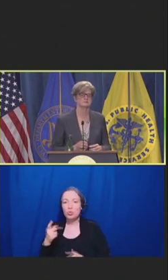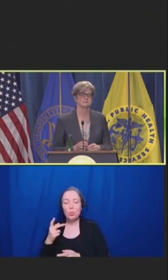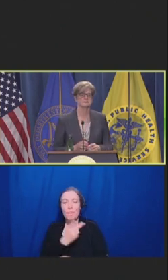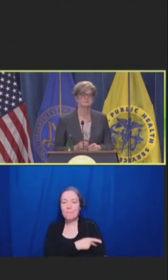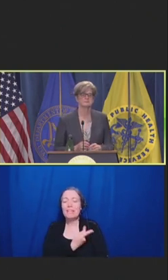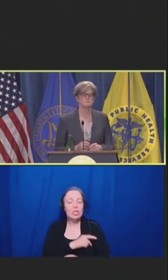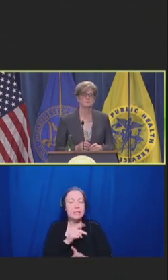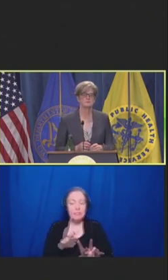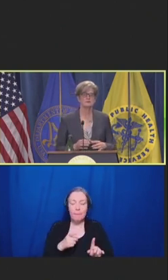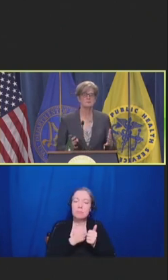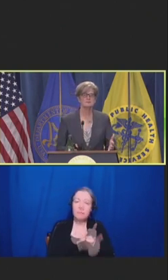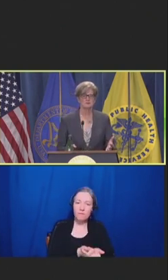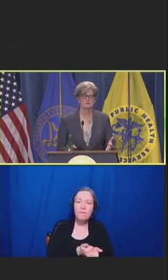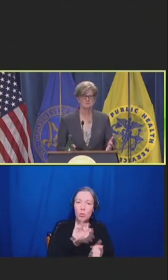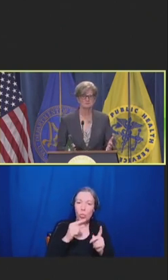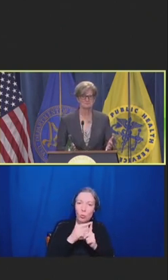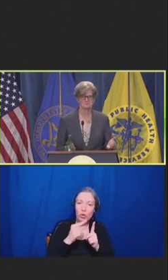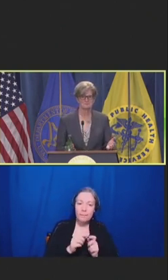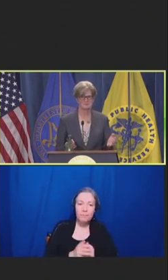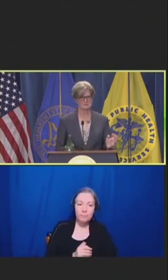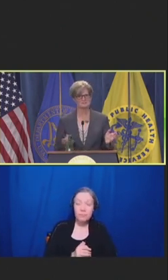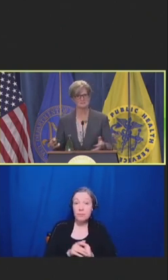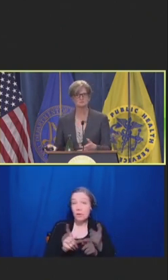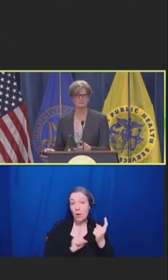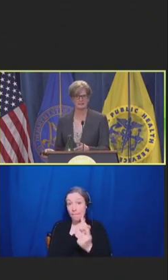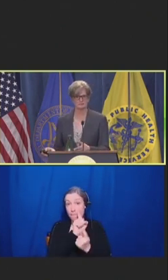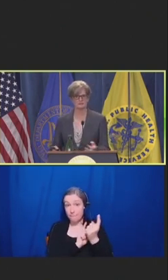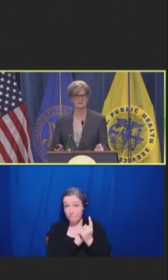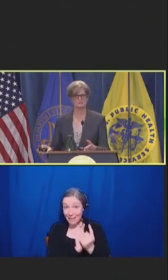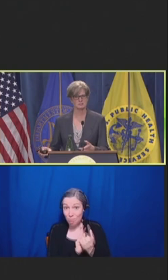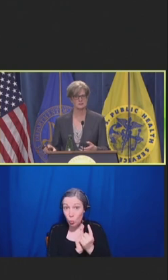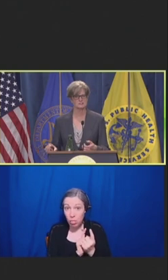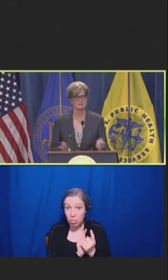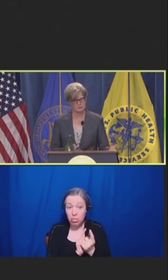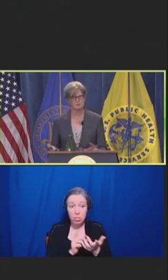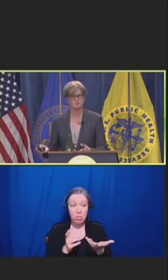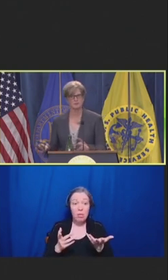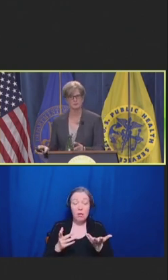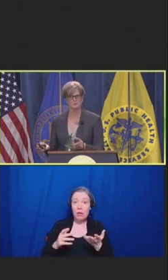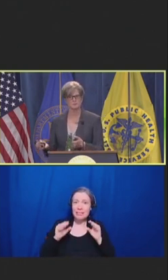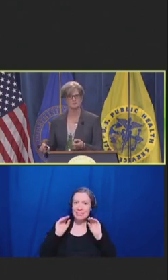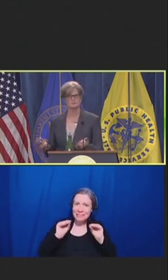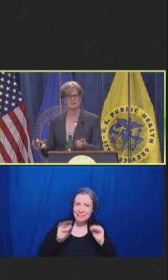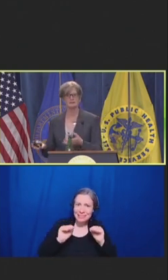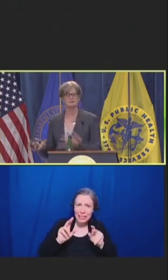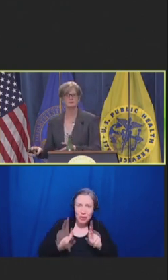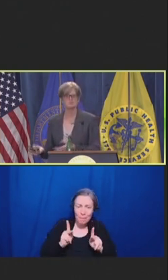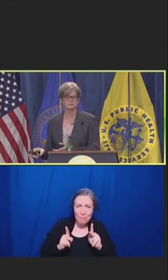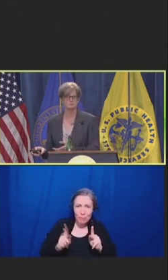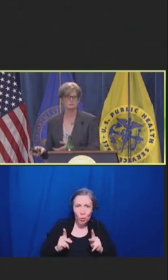They mentor, they succession plan for the next generation. They train people up to take their leadership roles.